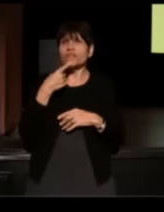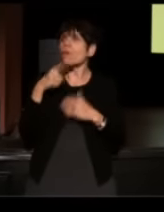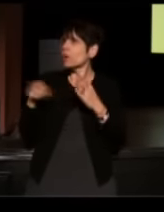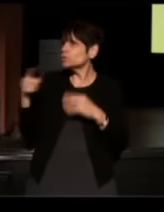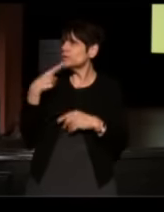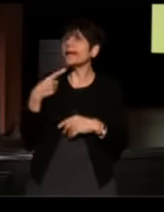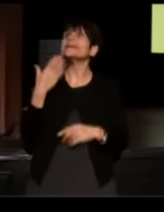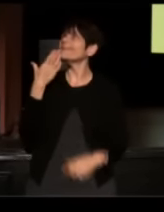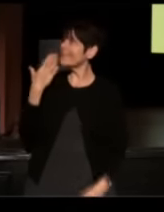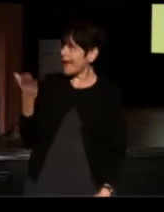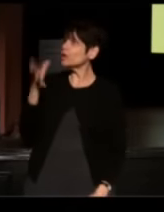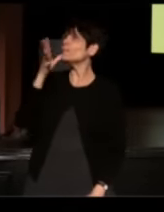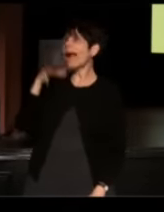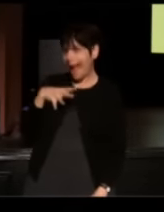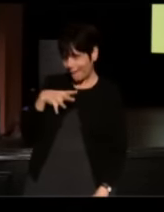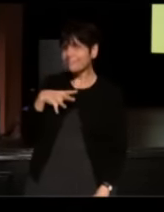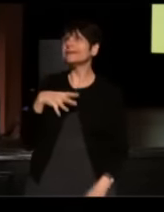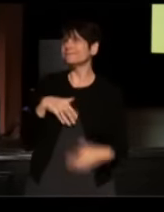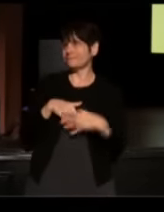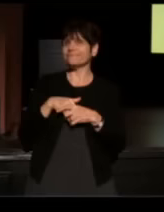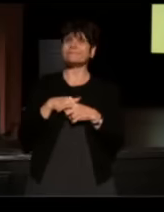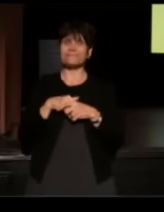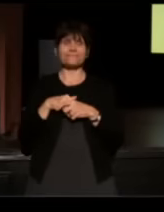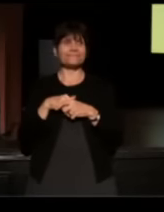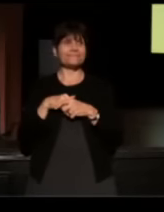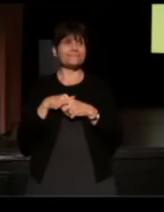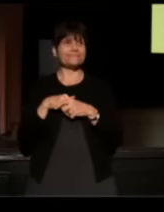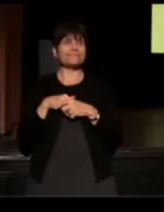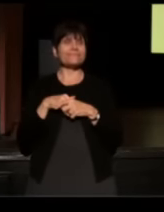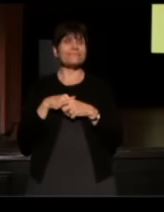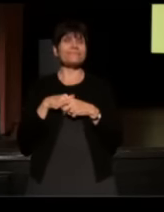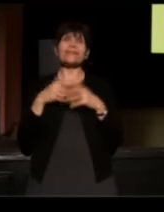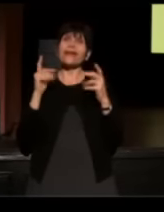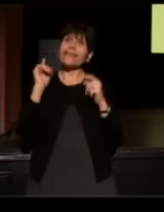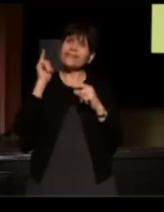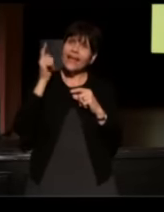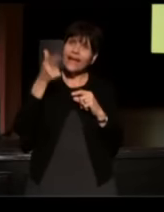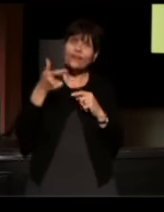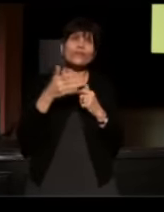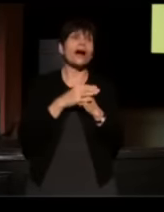He said, "thank you, ma'am." Later on, as youngsters,